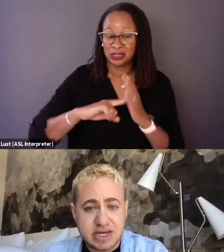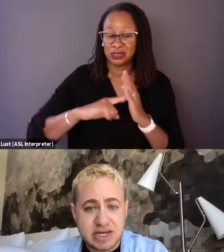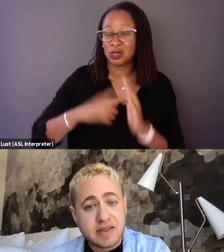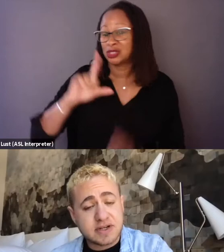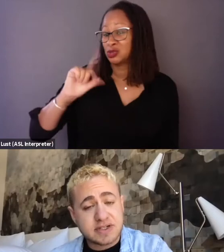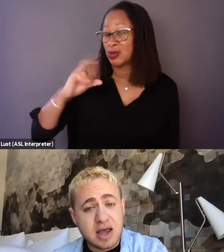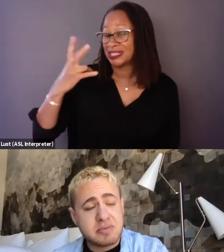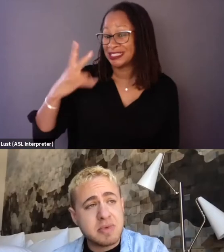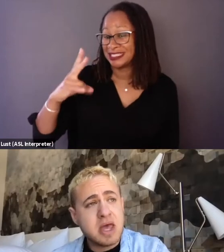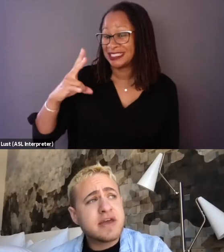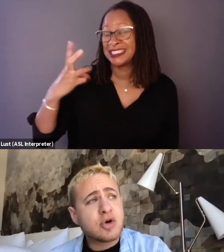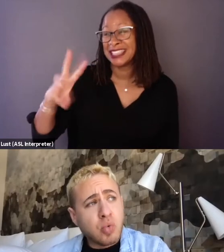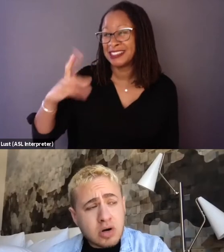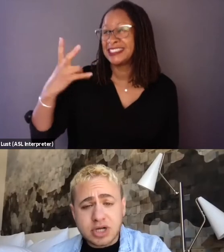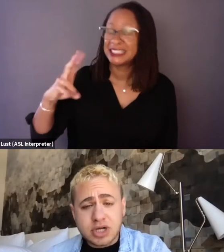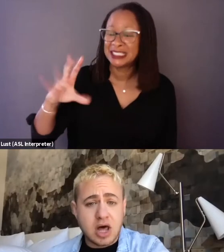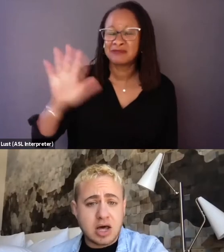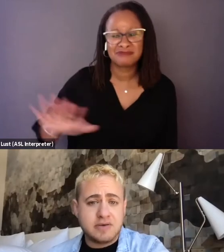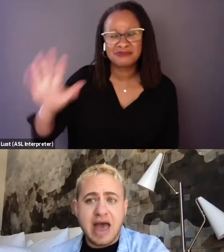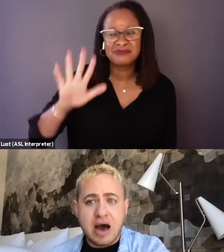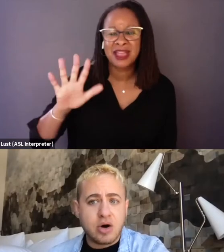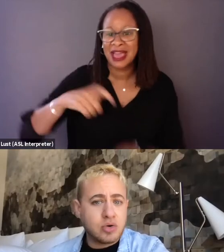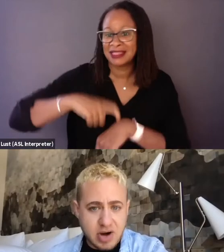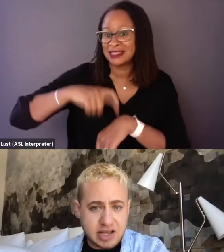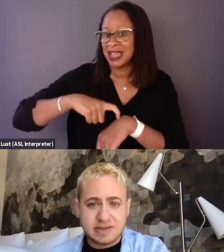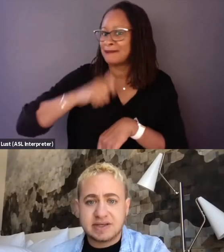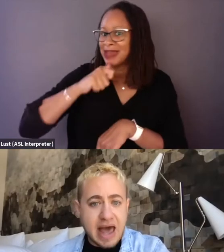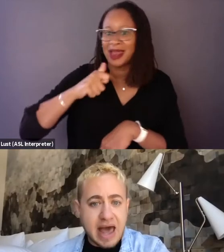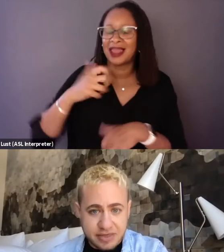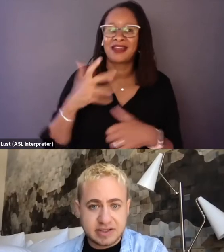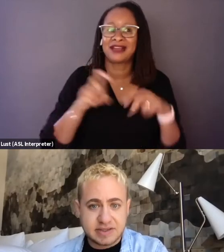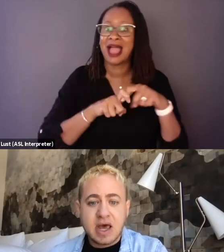And at the time there weren't a lot of trans athletes